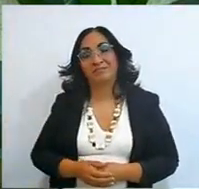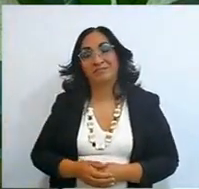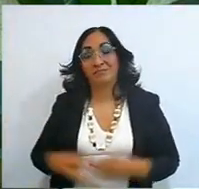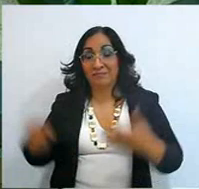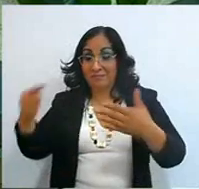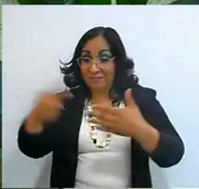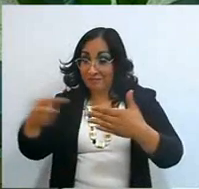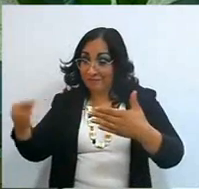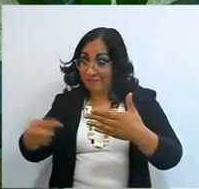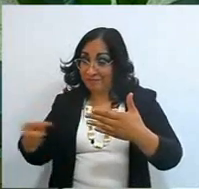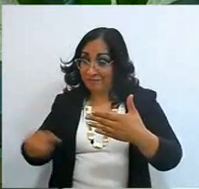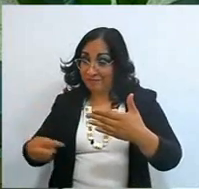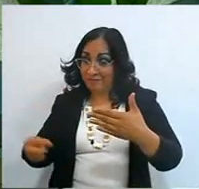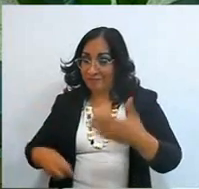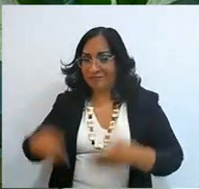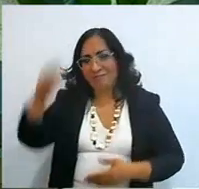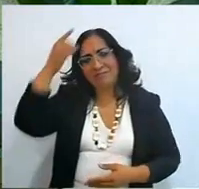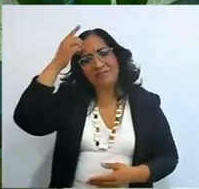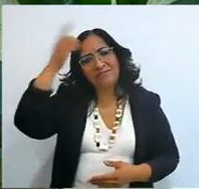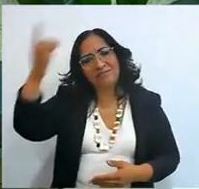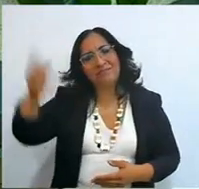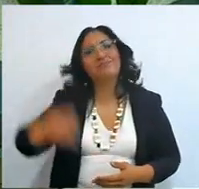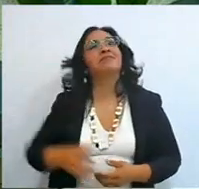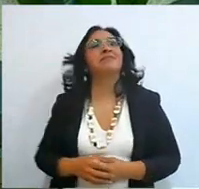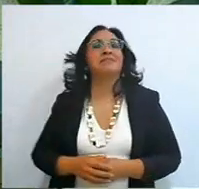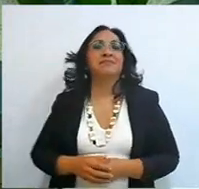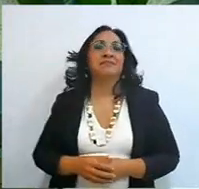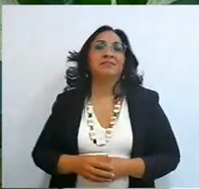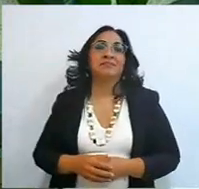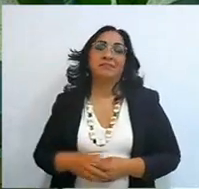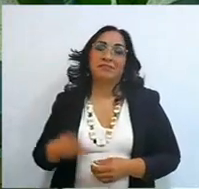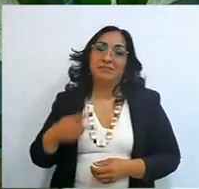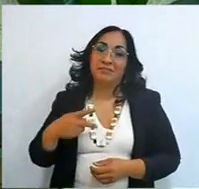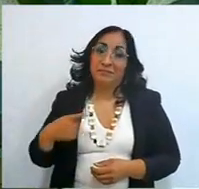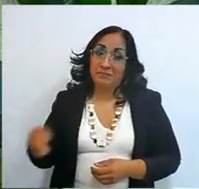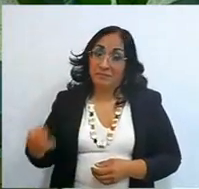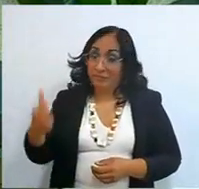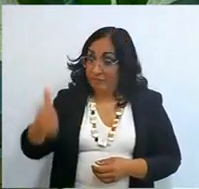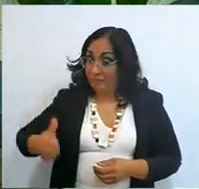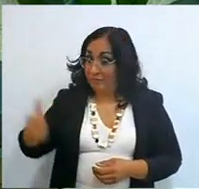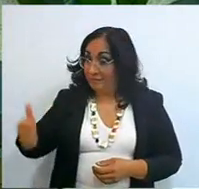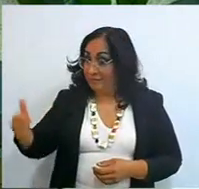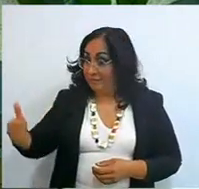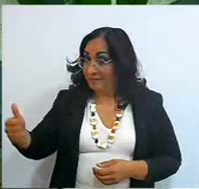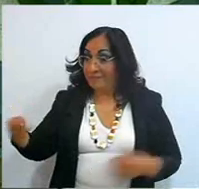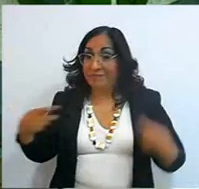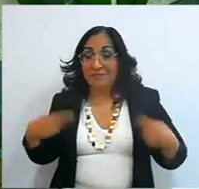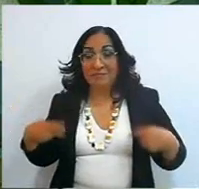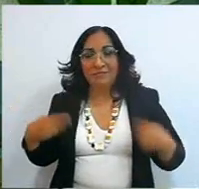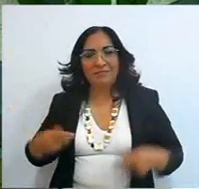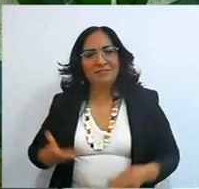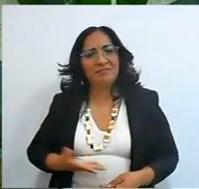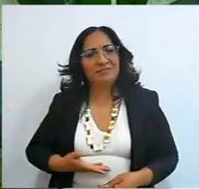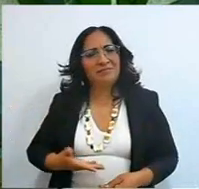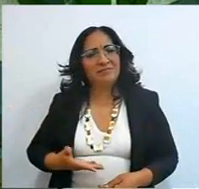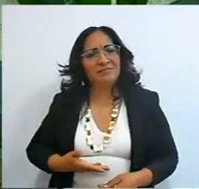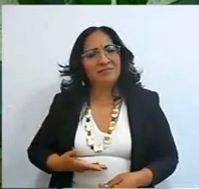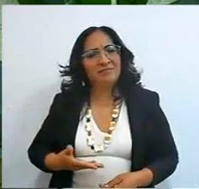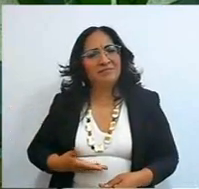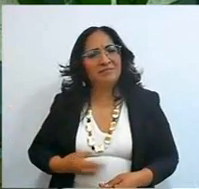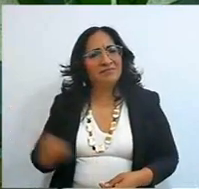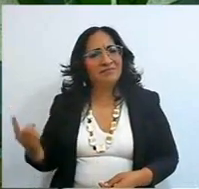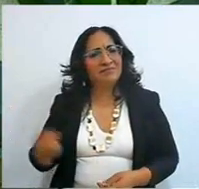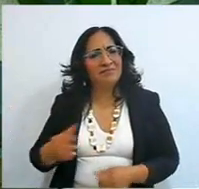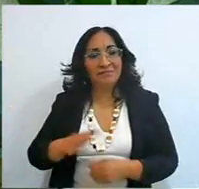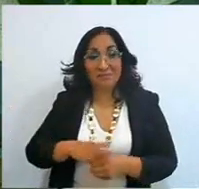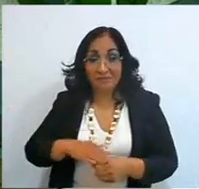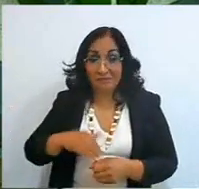just as Joshua did, but each one of them had to conquer their own land,